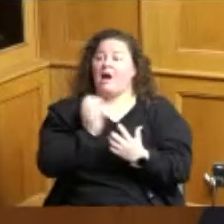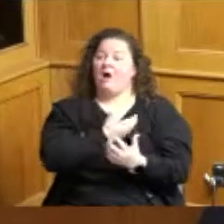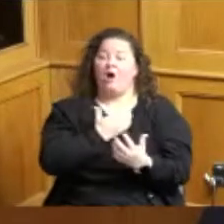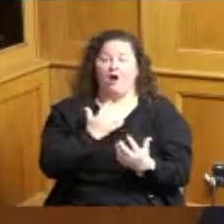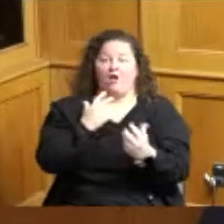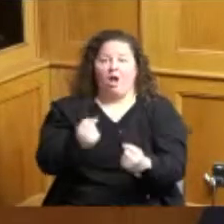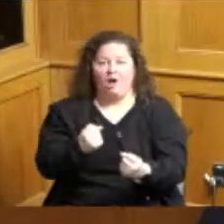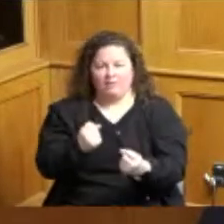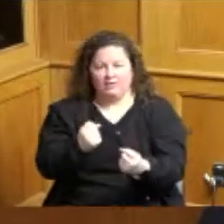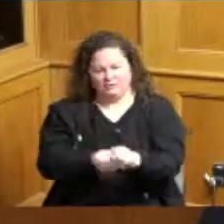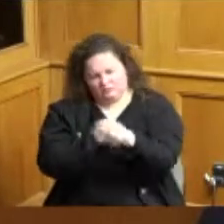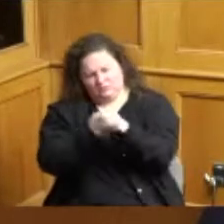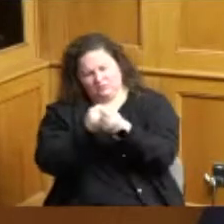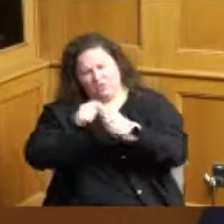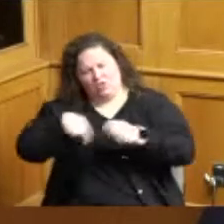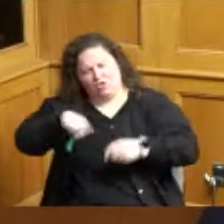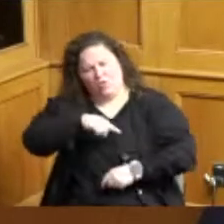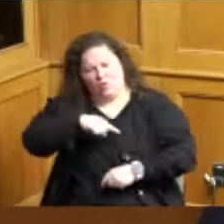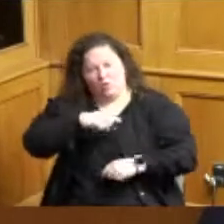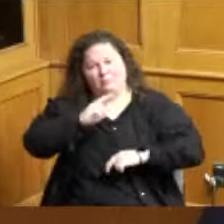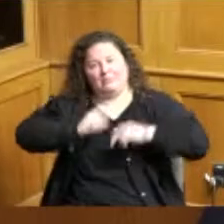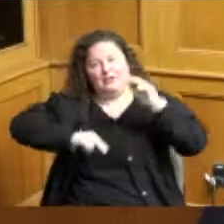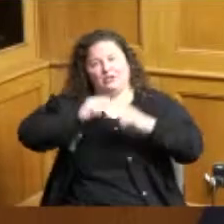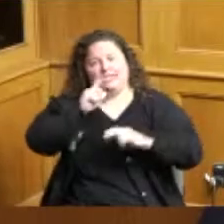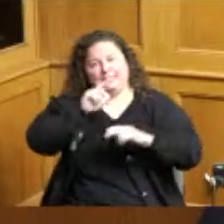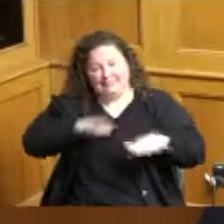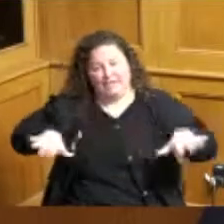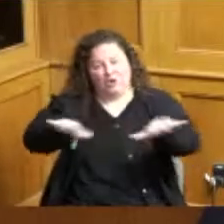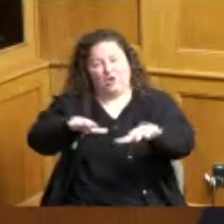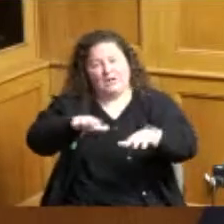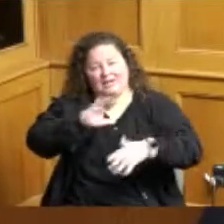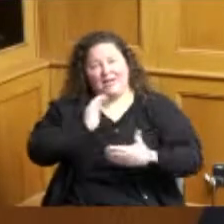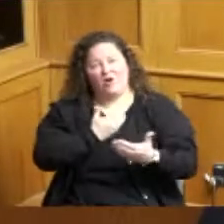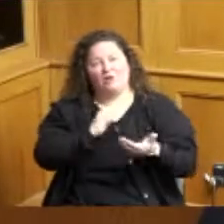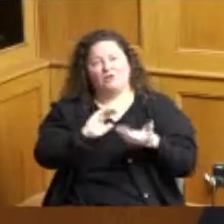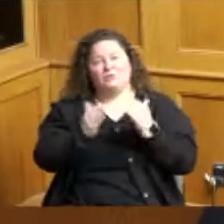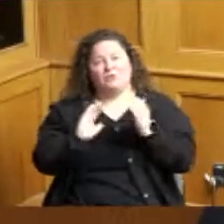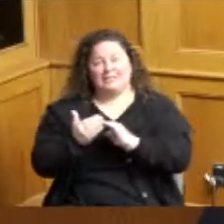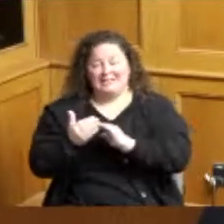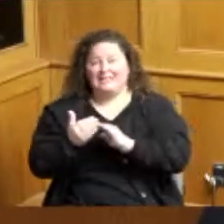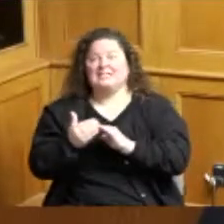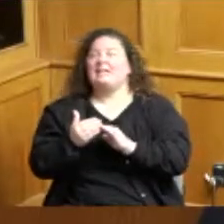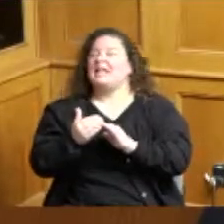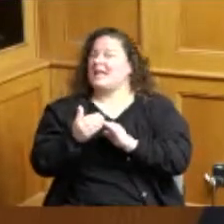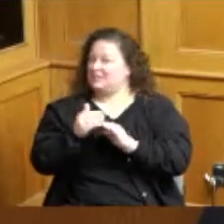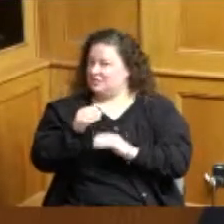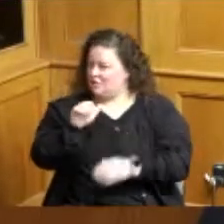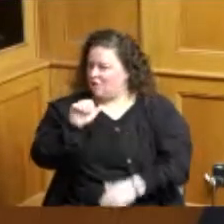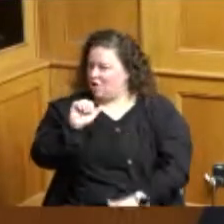that make up our community is archived through the devotion of vigilant guardians building safety and